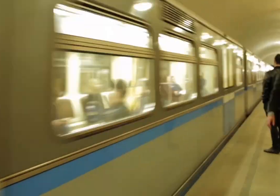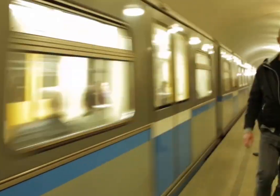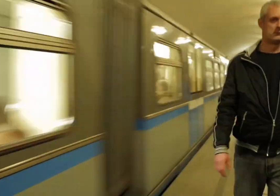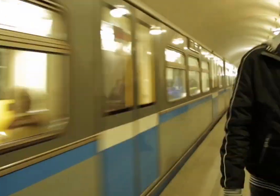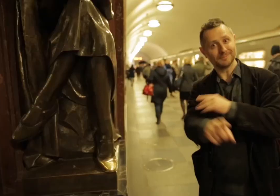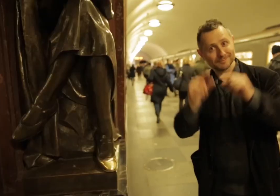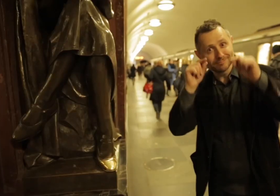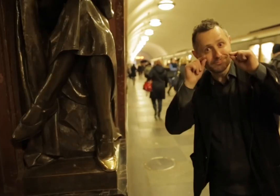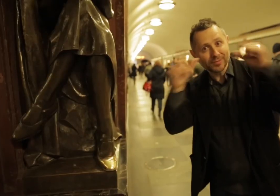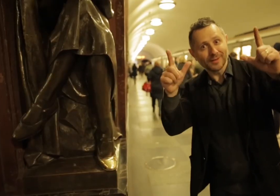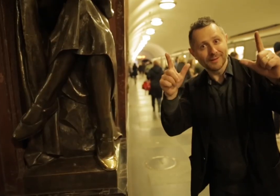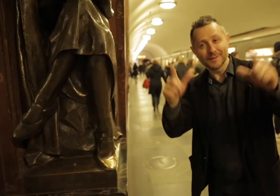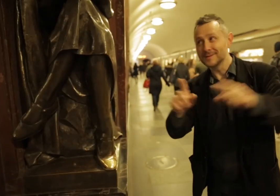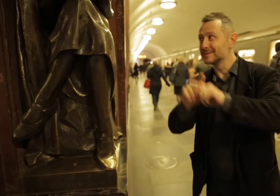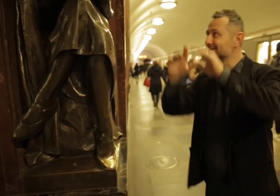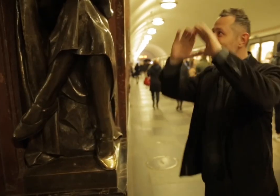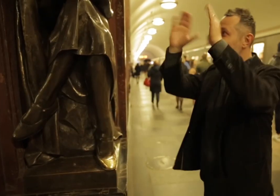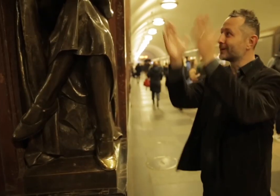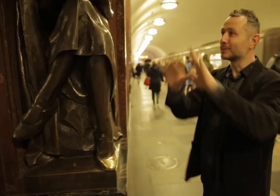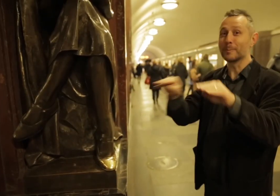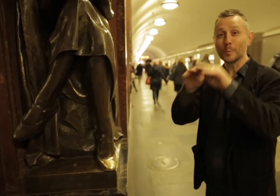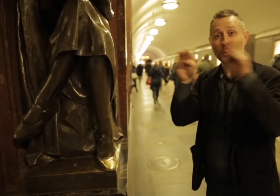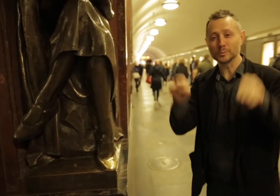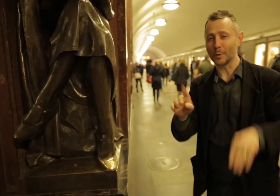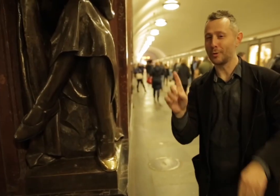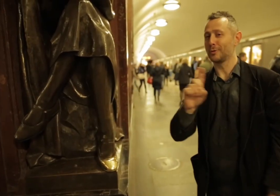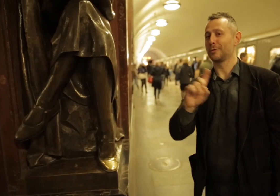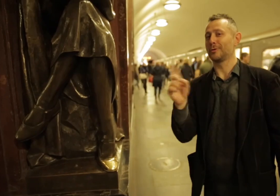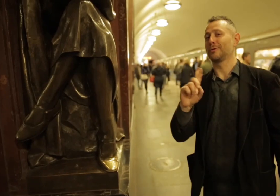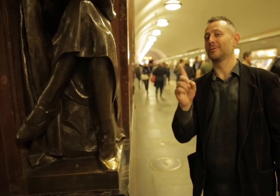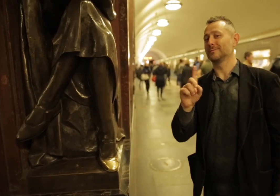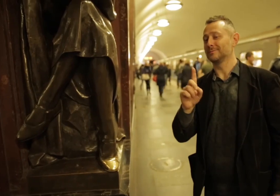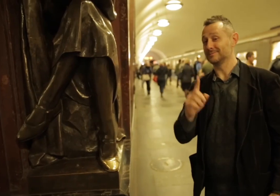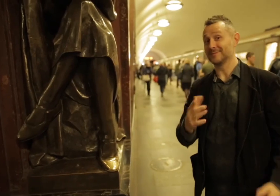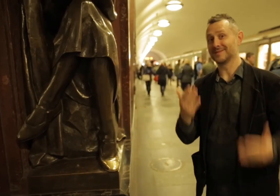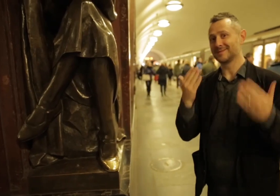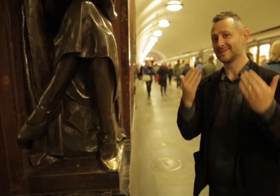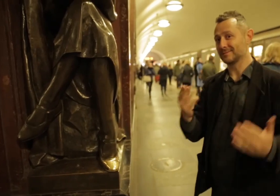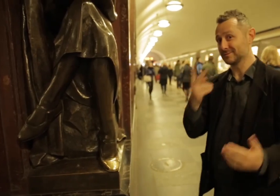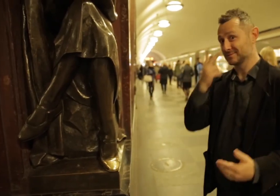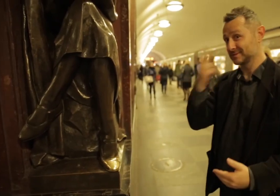Surprised? Are these statues in museums? No, they